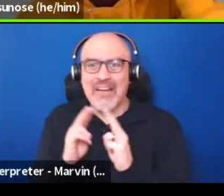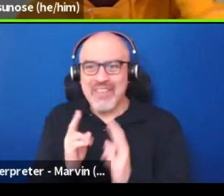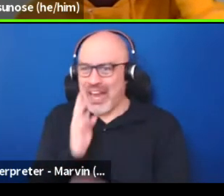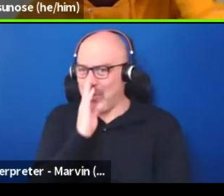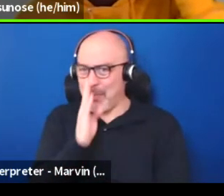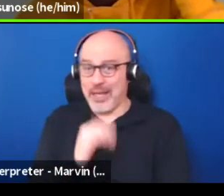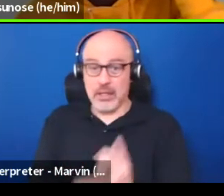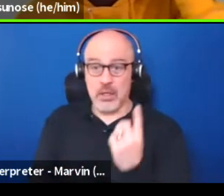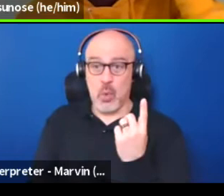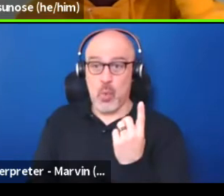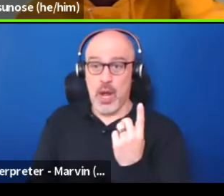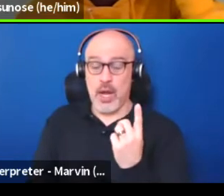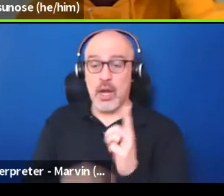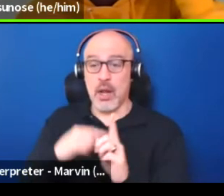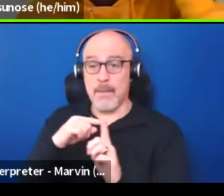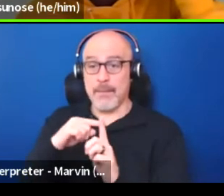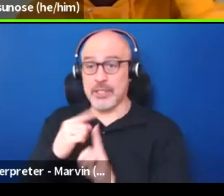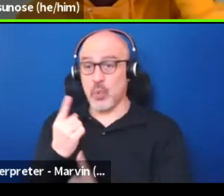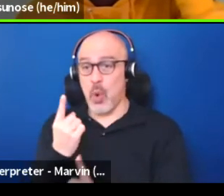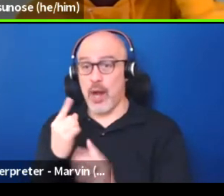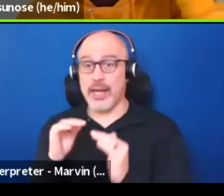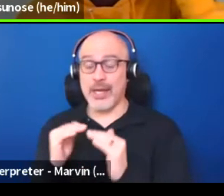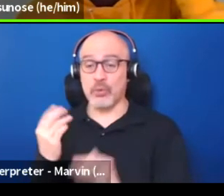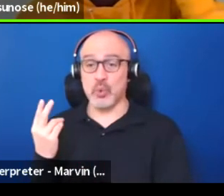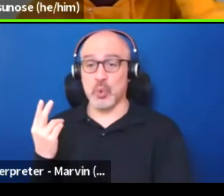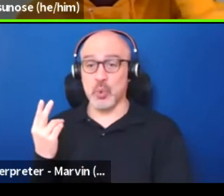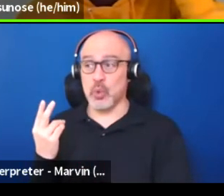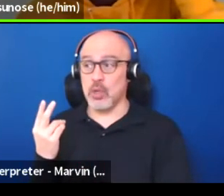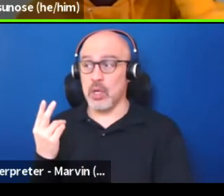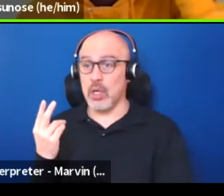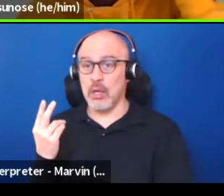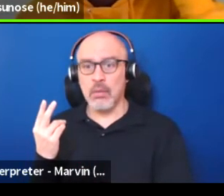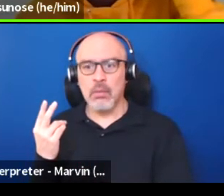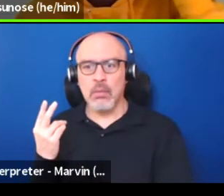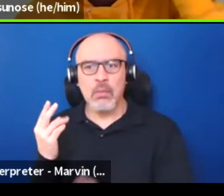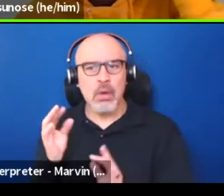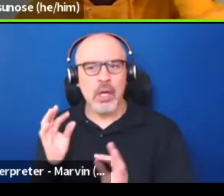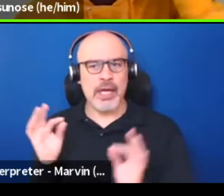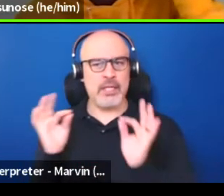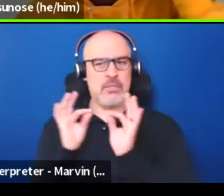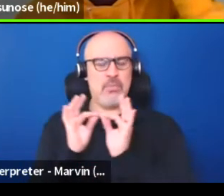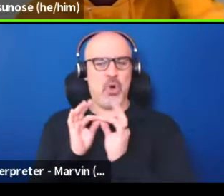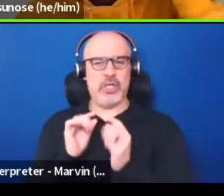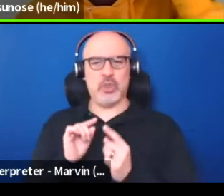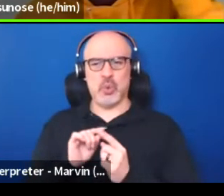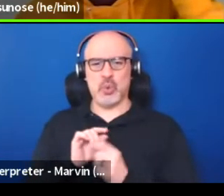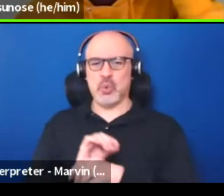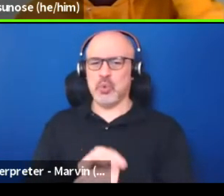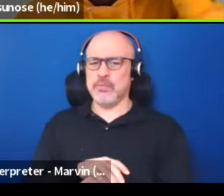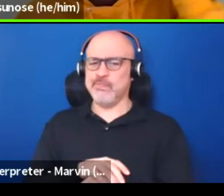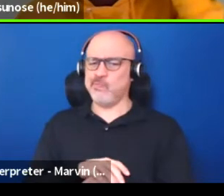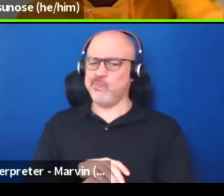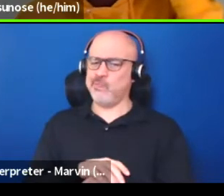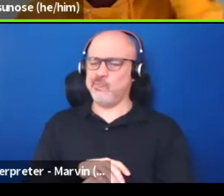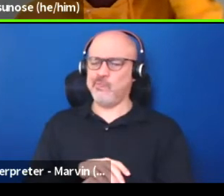like one plus one equals two, I think it's still important for us to really think about like how does that